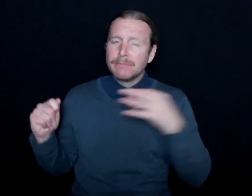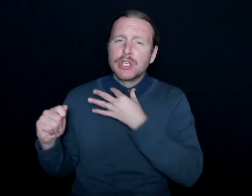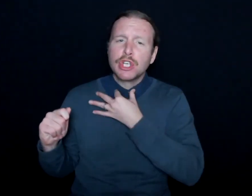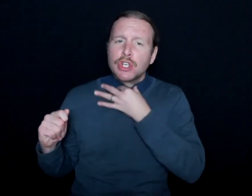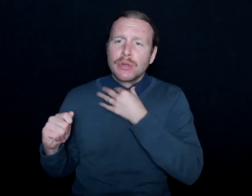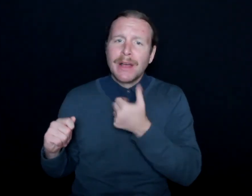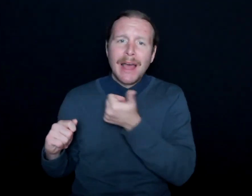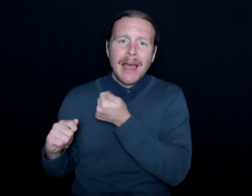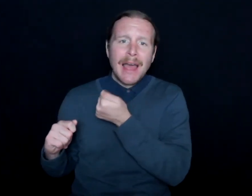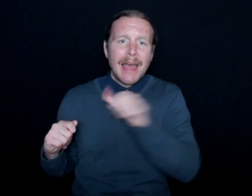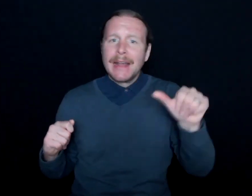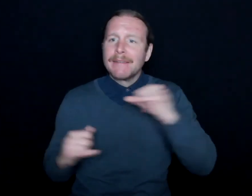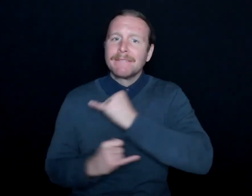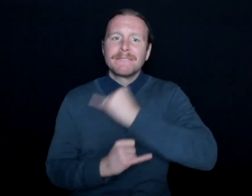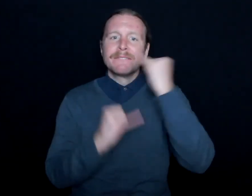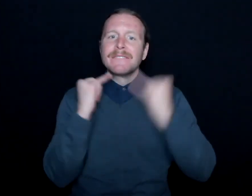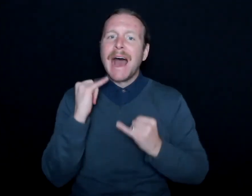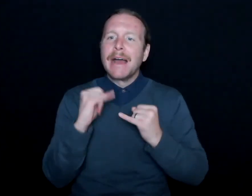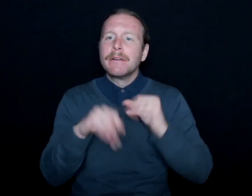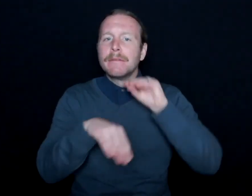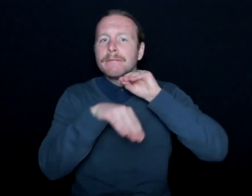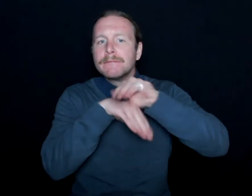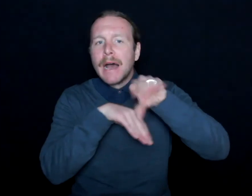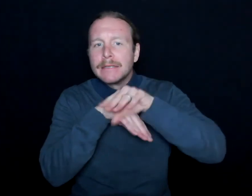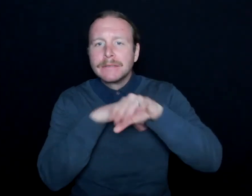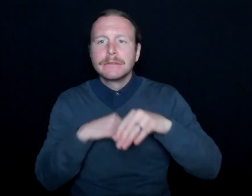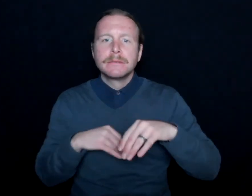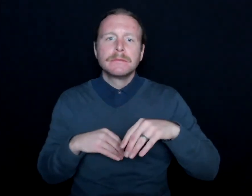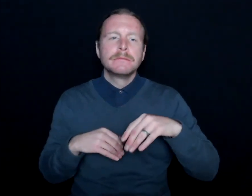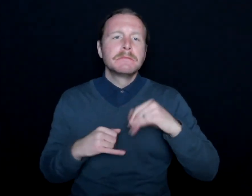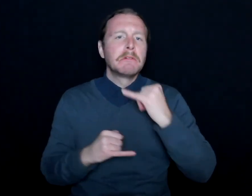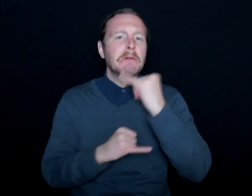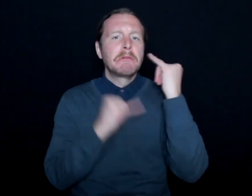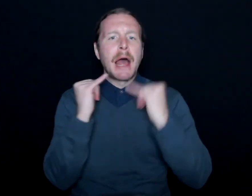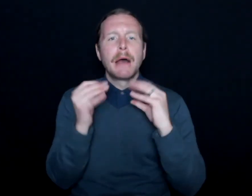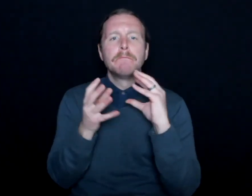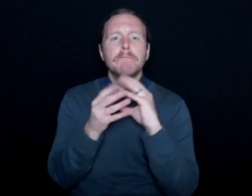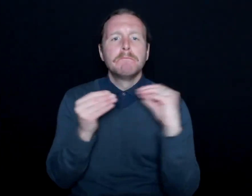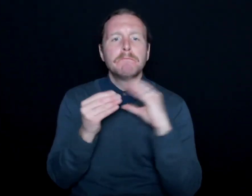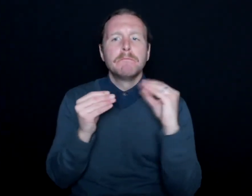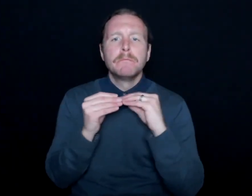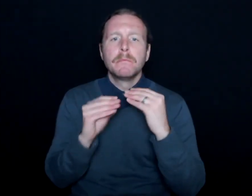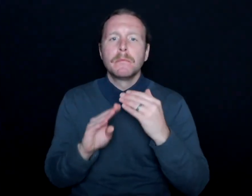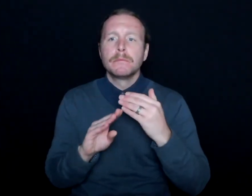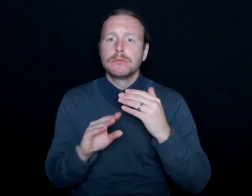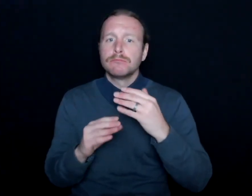have any final pieces of advice or any last tidbits that you want to share with our listeners.